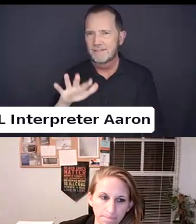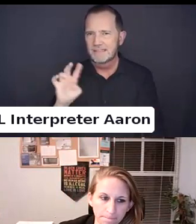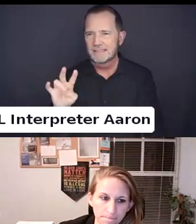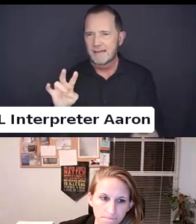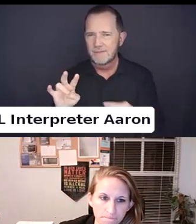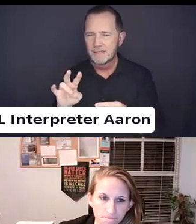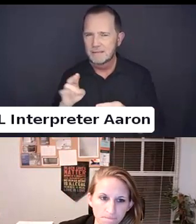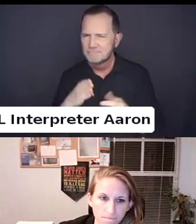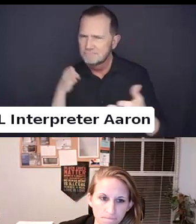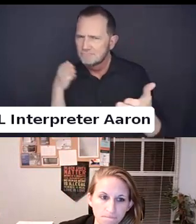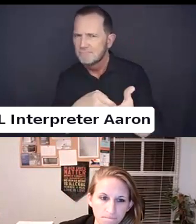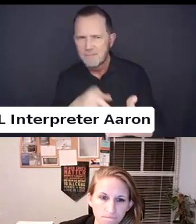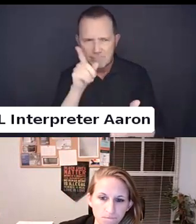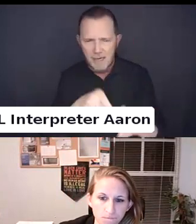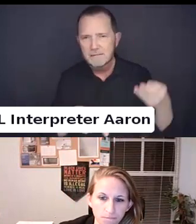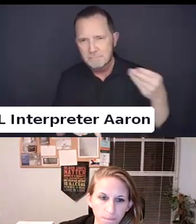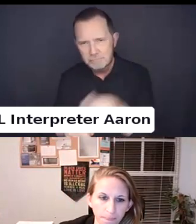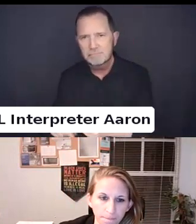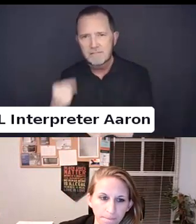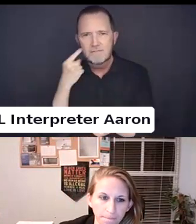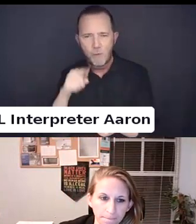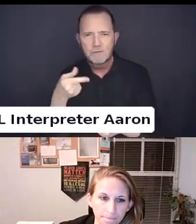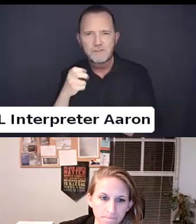care. I read one recently.